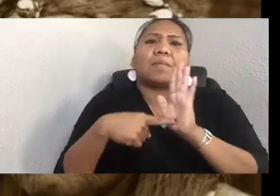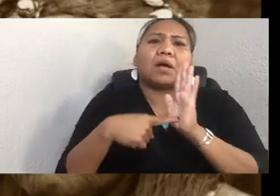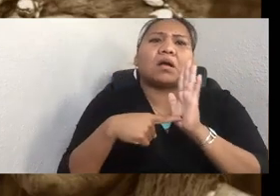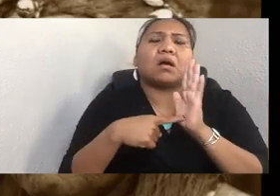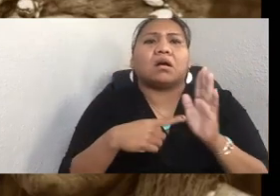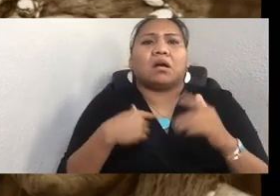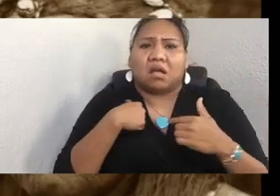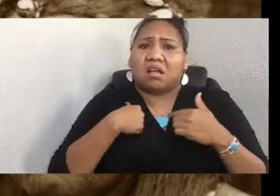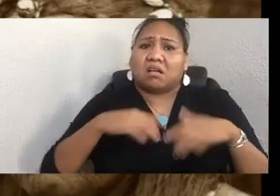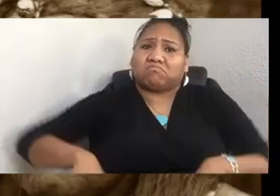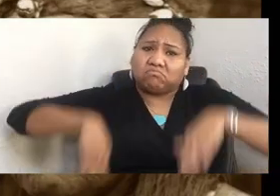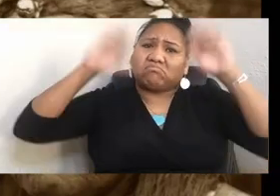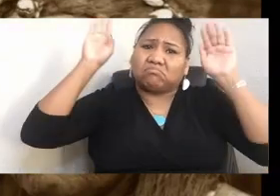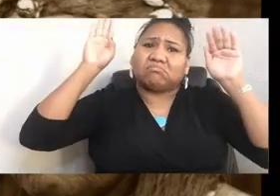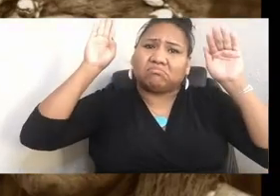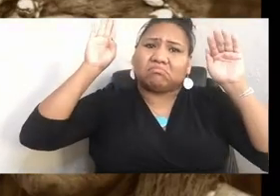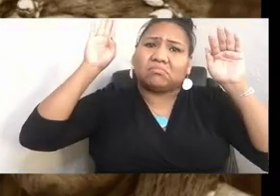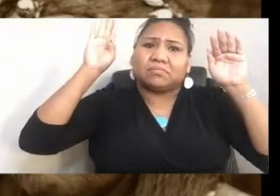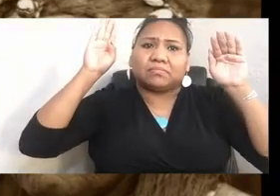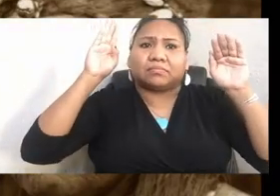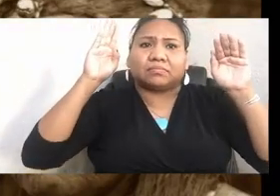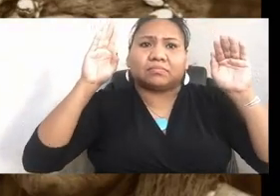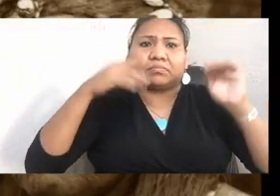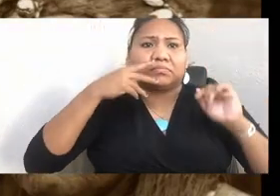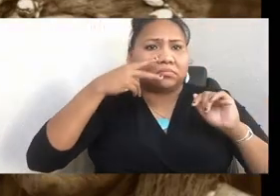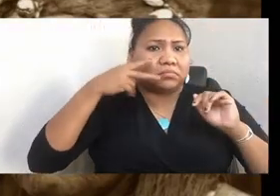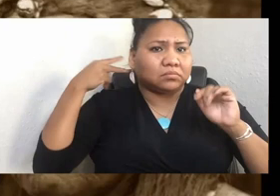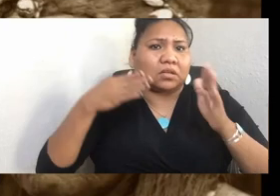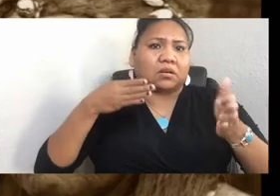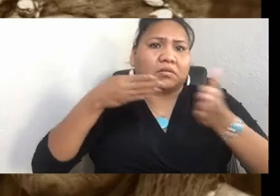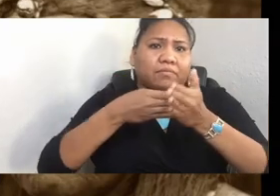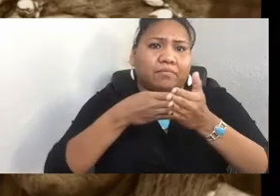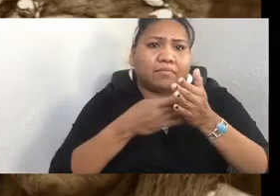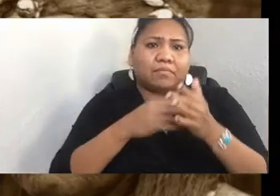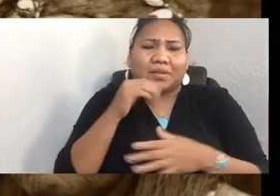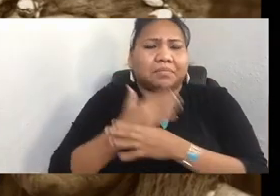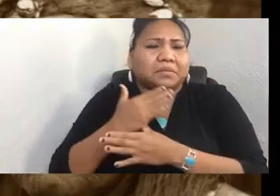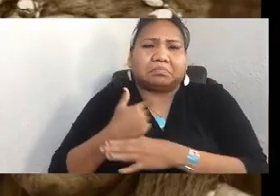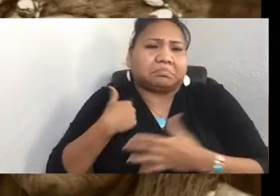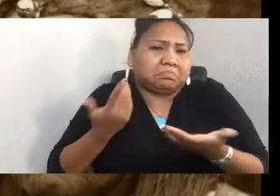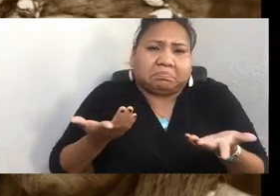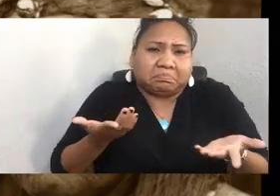and it didn't bother me. But after a decade of doing this narrative correction work,